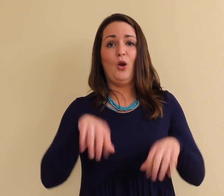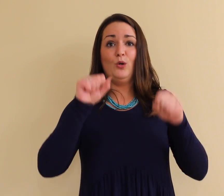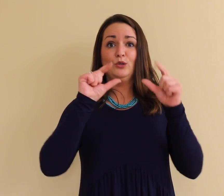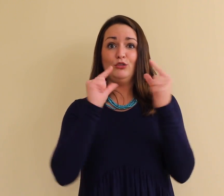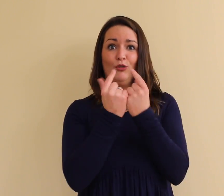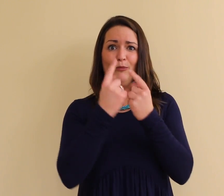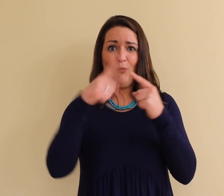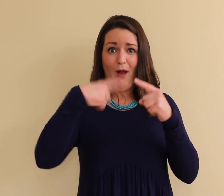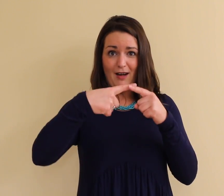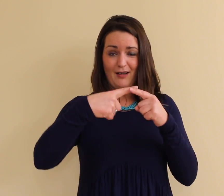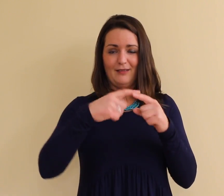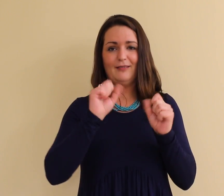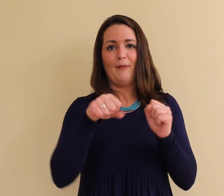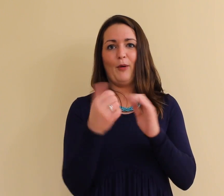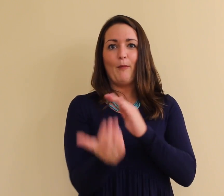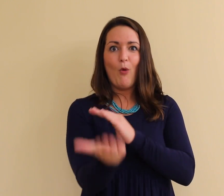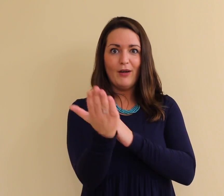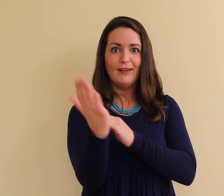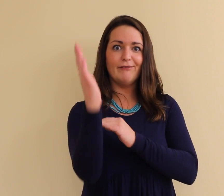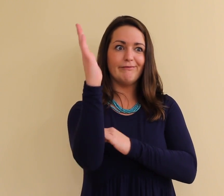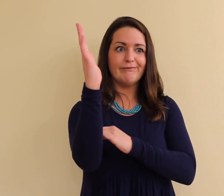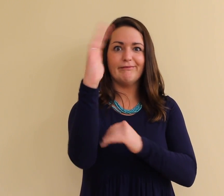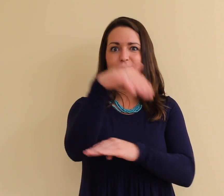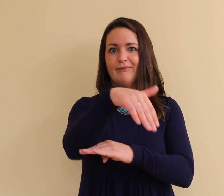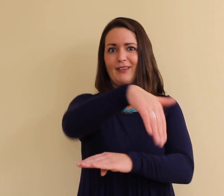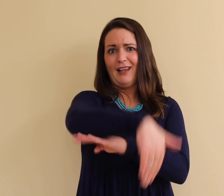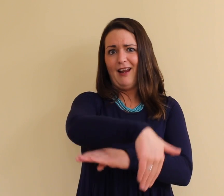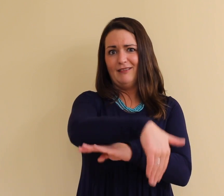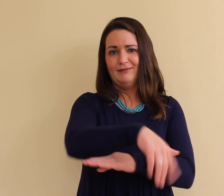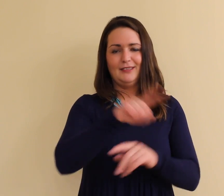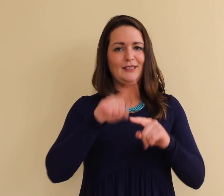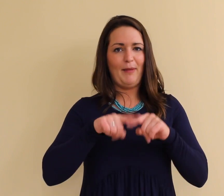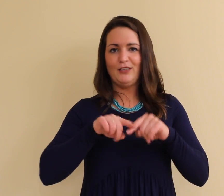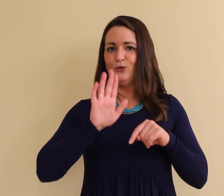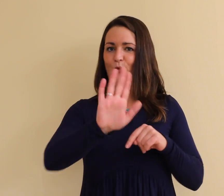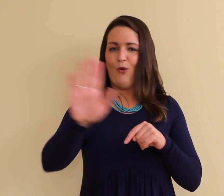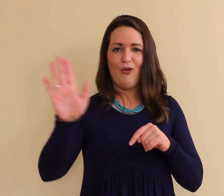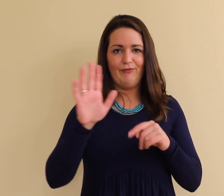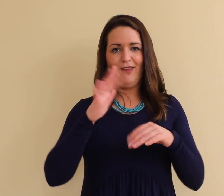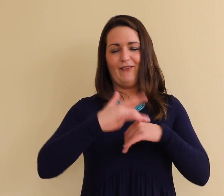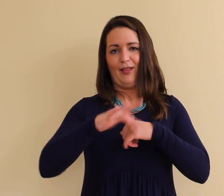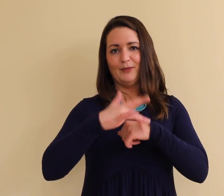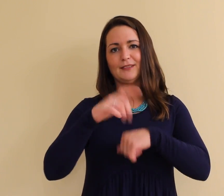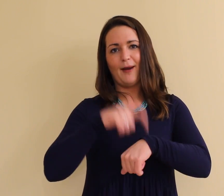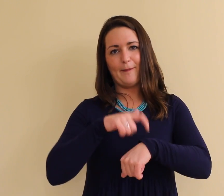The group sessions can be hosted during morning, afternoon, or evening; depending on your availability.